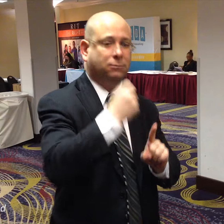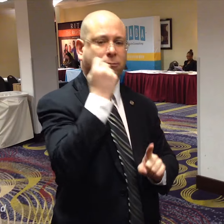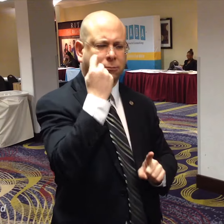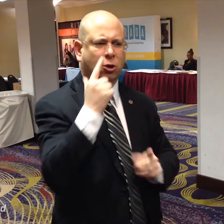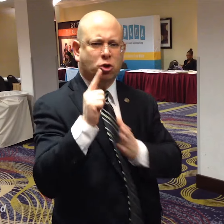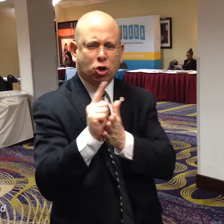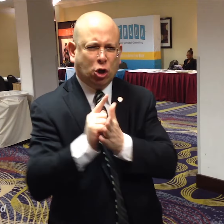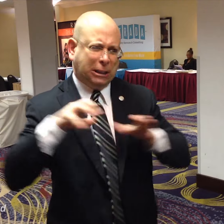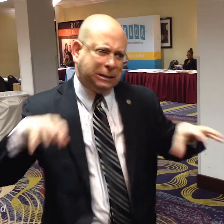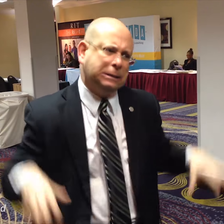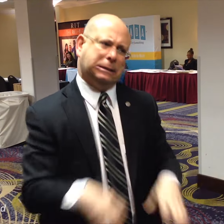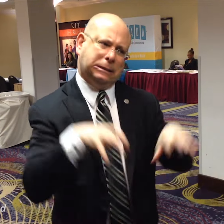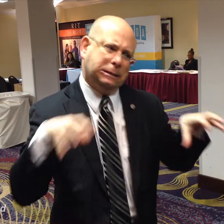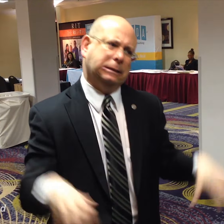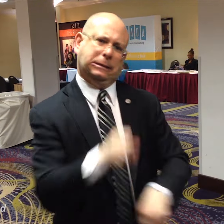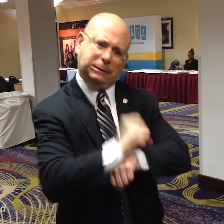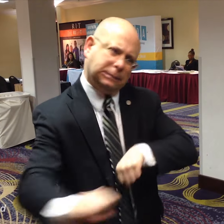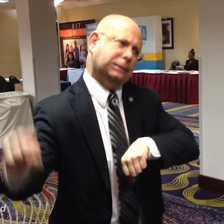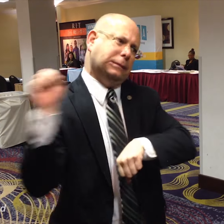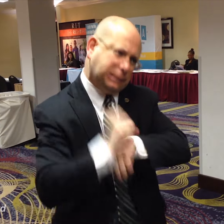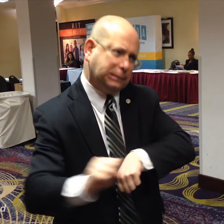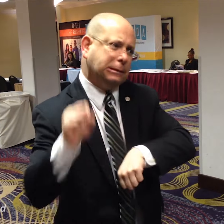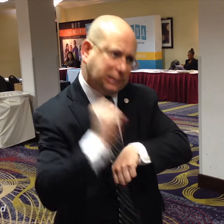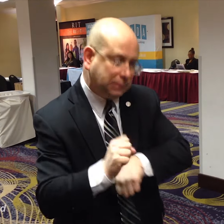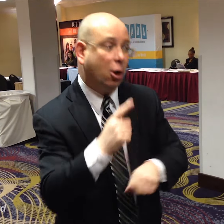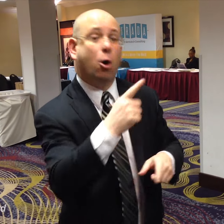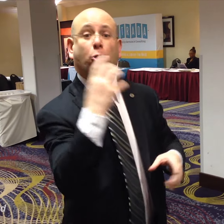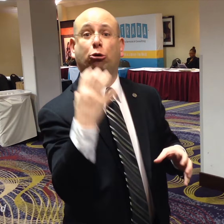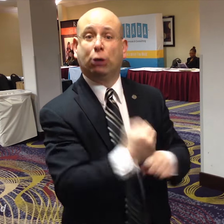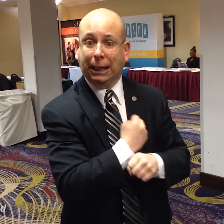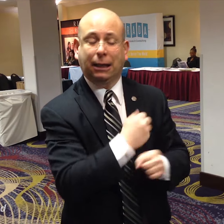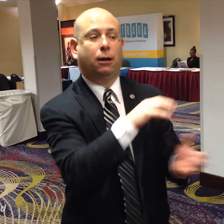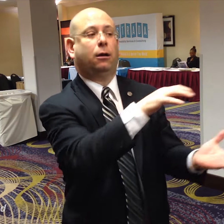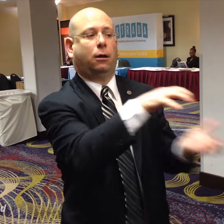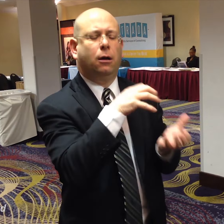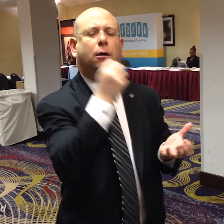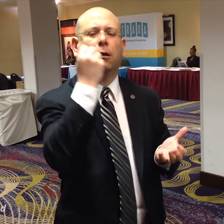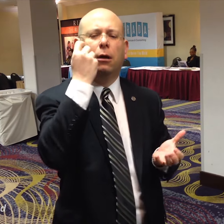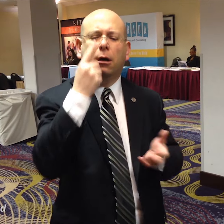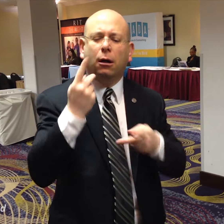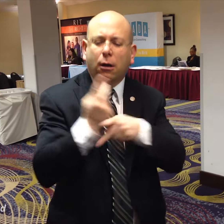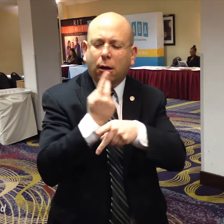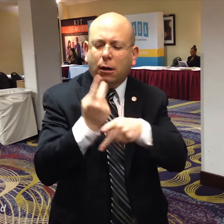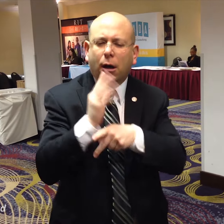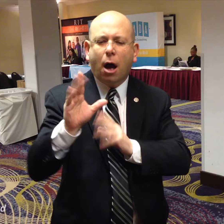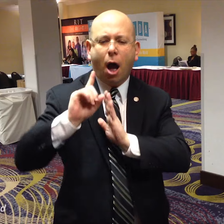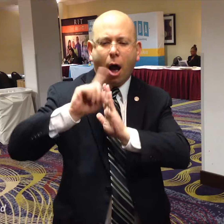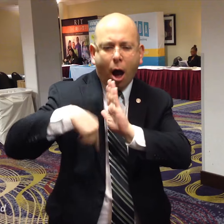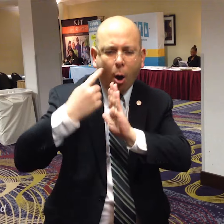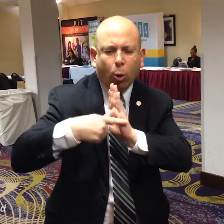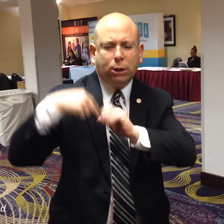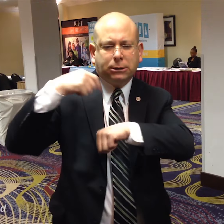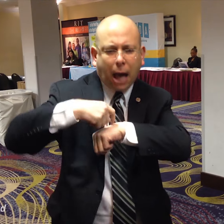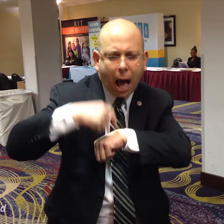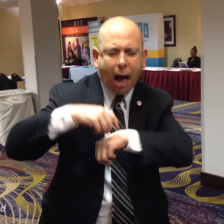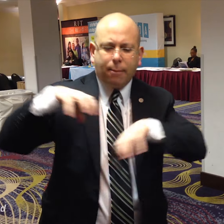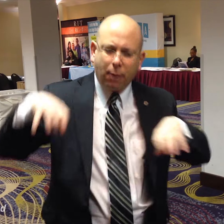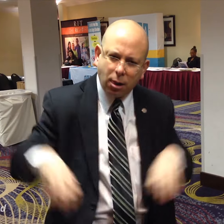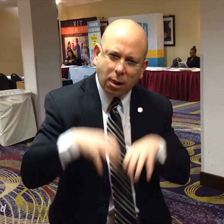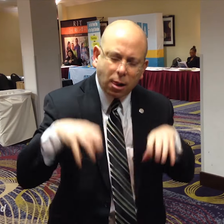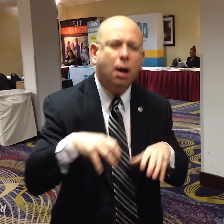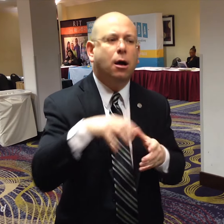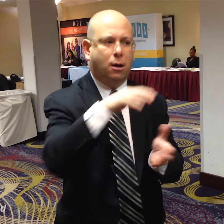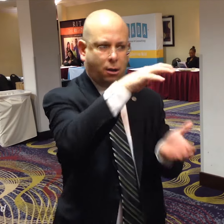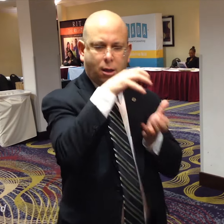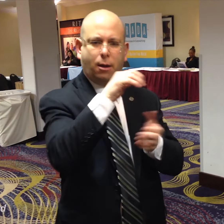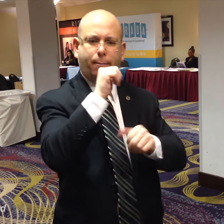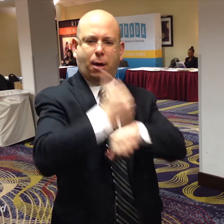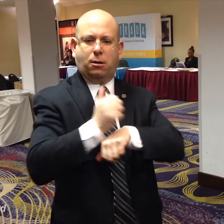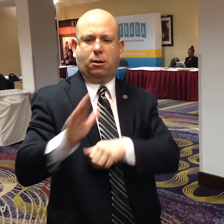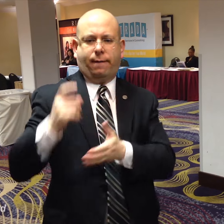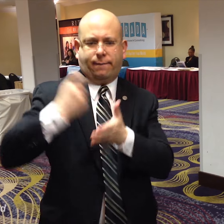We also get money for legal fees to help pay for the hours that our lawyers work on these cases.